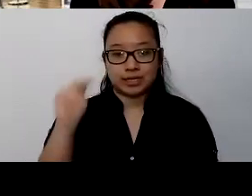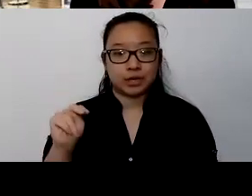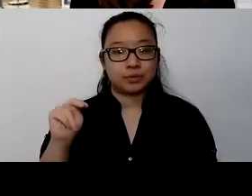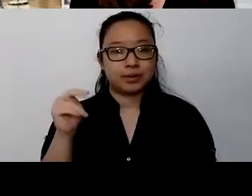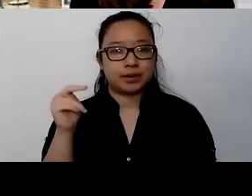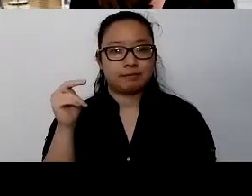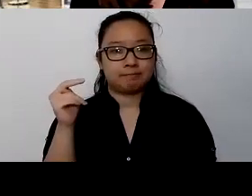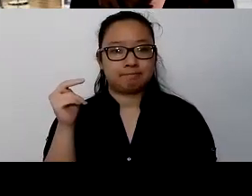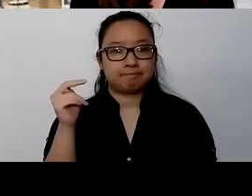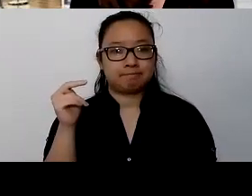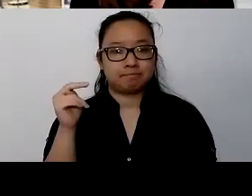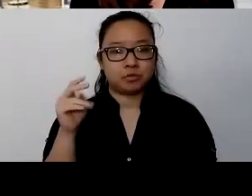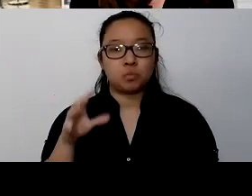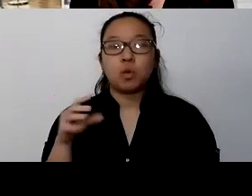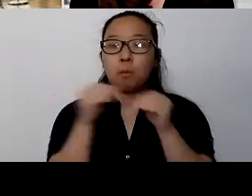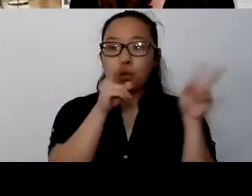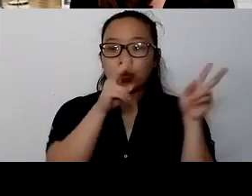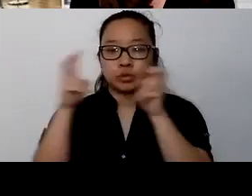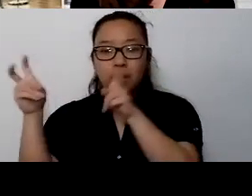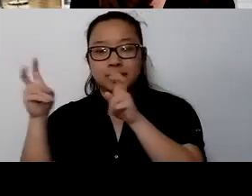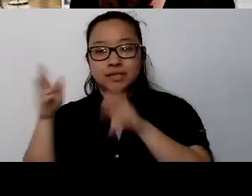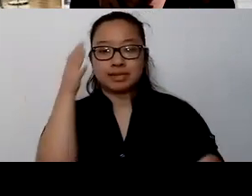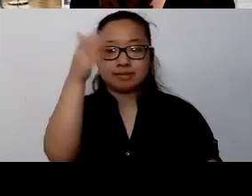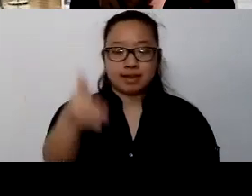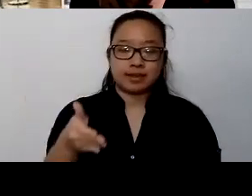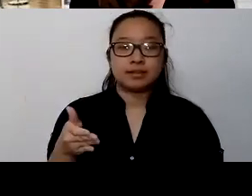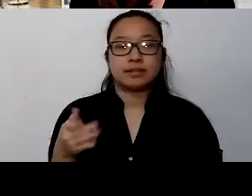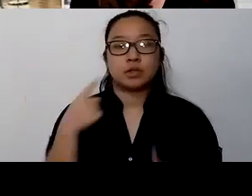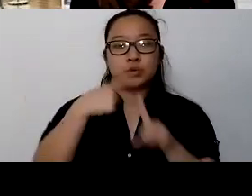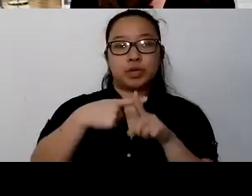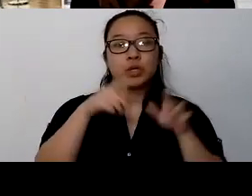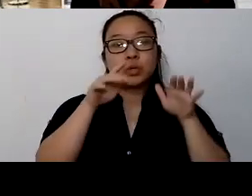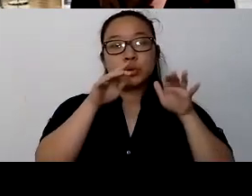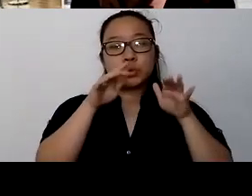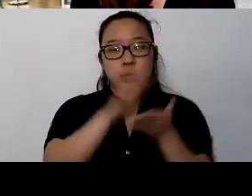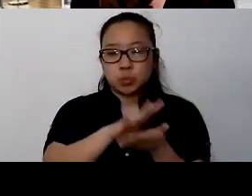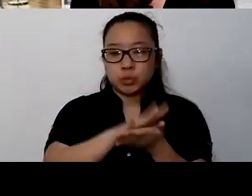including Surviving Online Schooling and Coping with Grief. And finally, we would like to thank